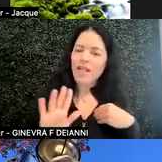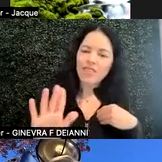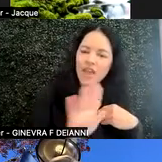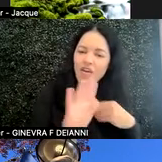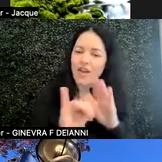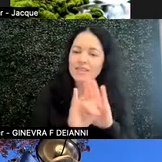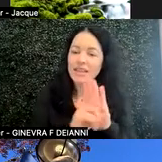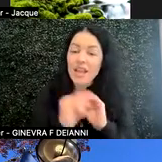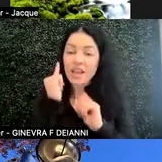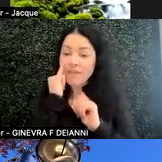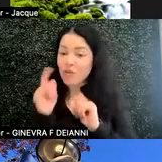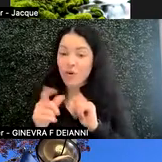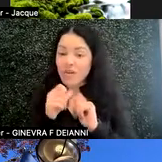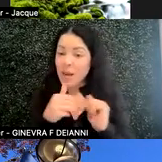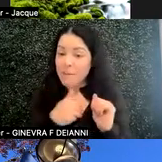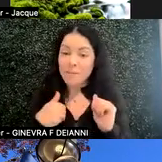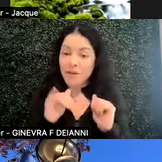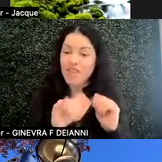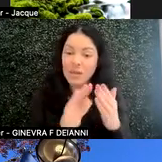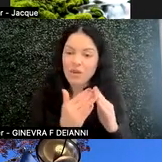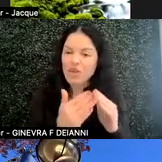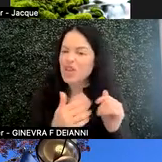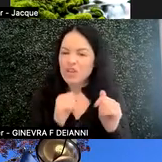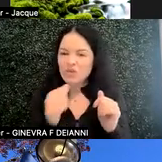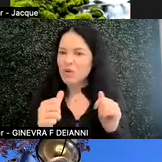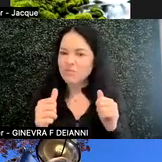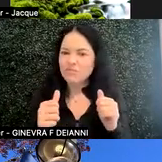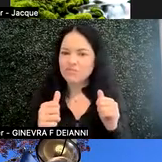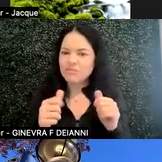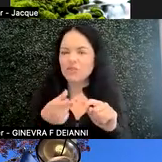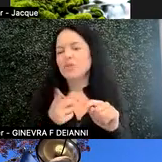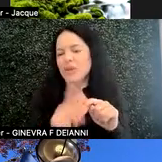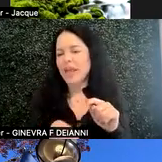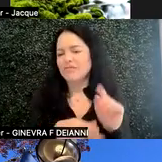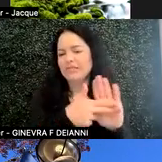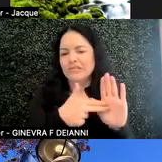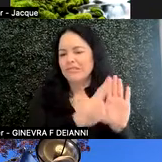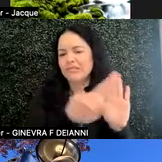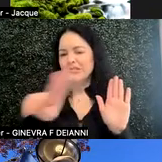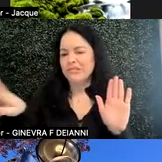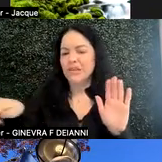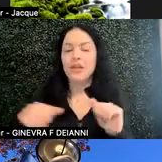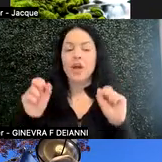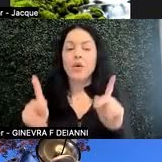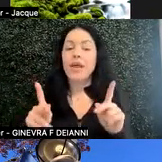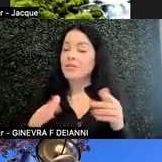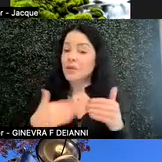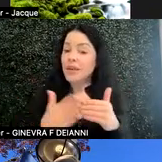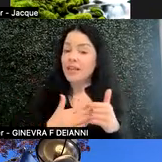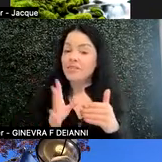you do not get to put labels on that community. So speaking of that, let's talk about what is neurodiversity.